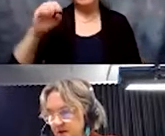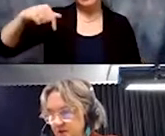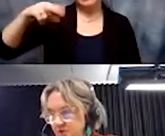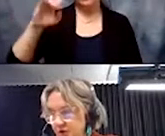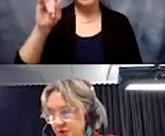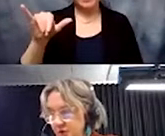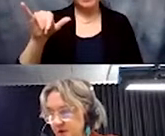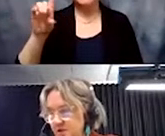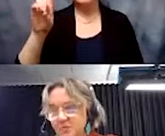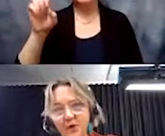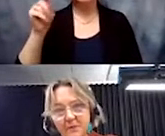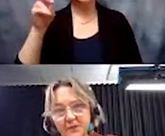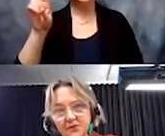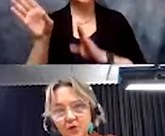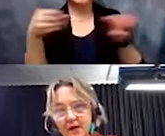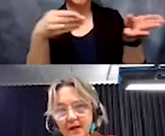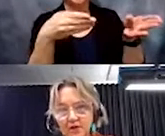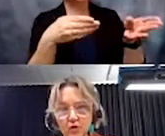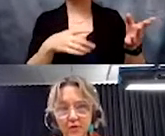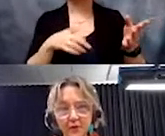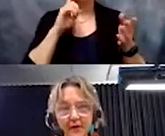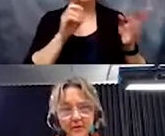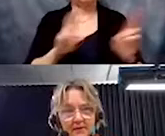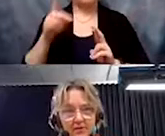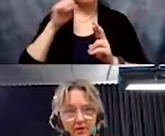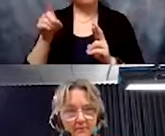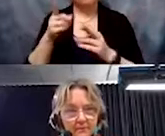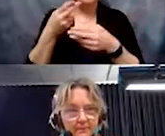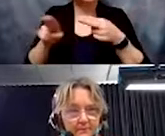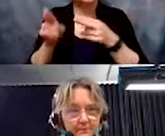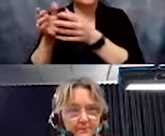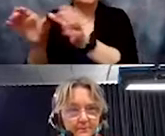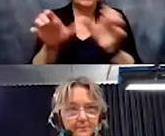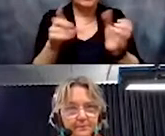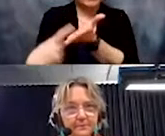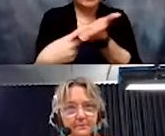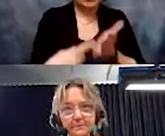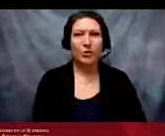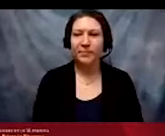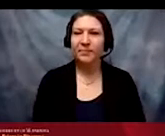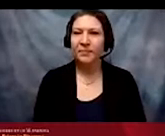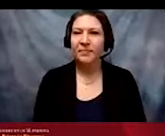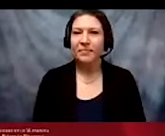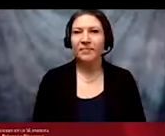To prep us for a short breakout session. Thank you, Rebecca.